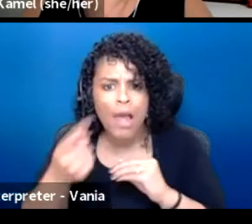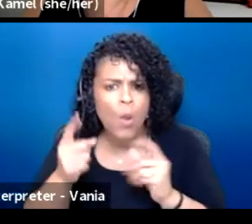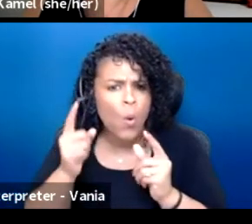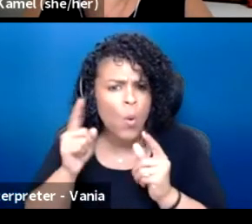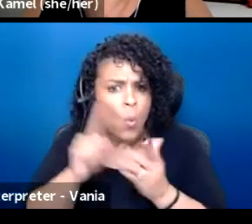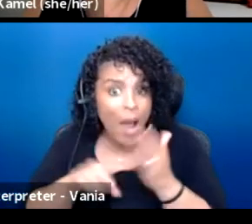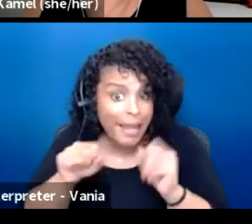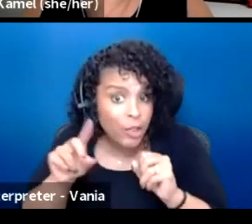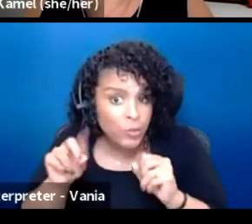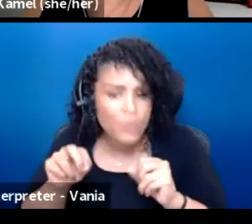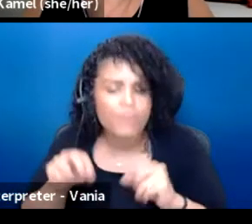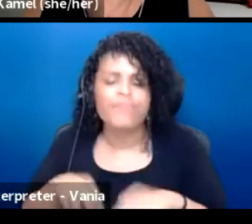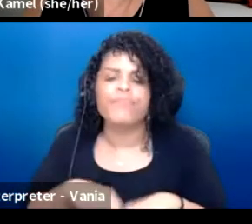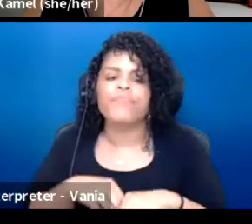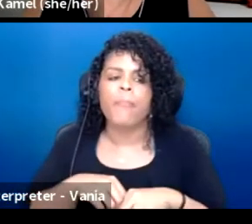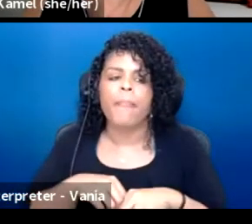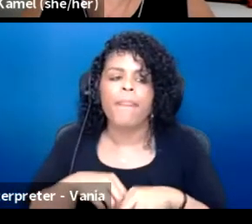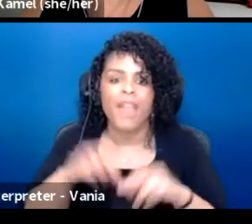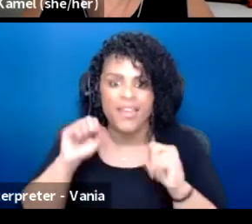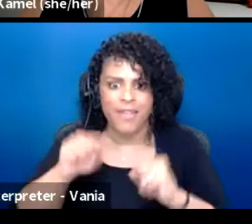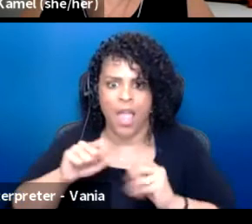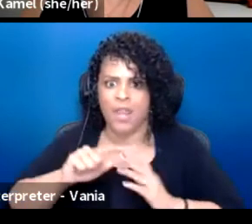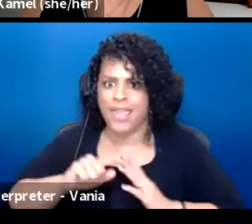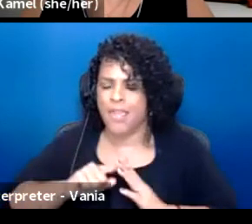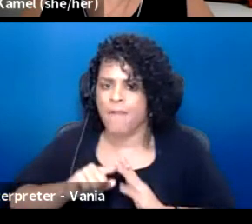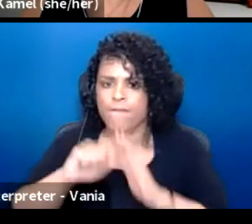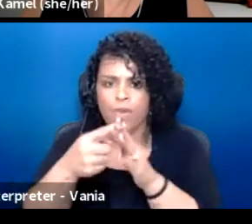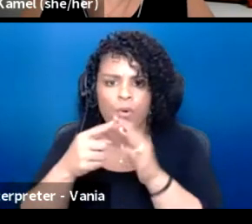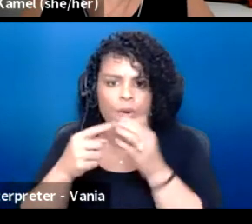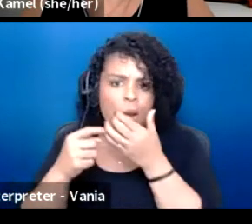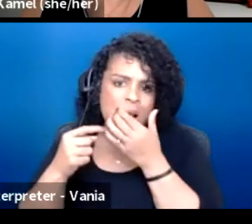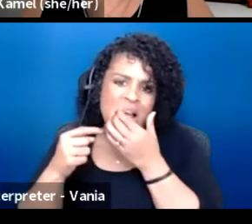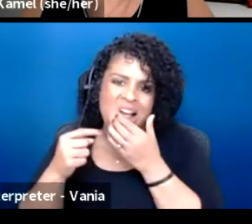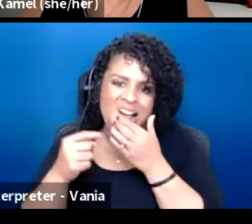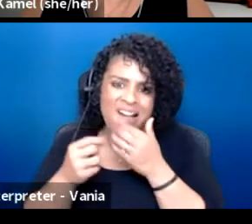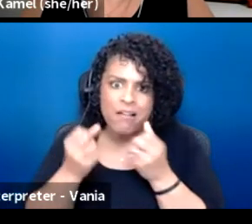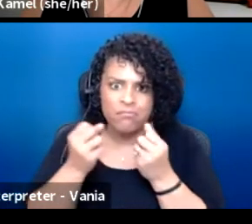it can evoke a lot of dialogue in the classroom.